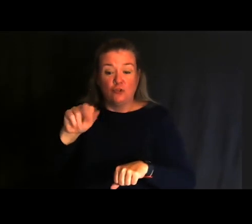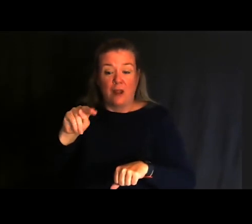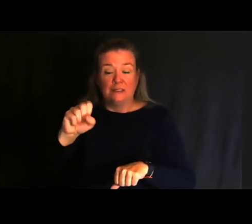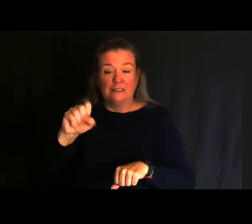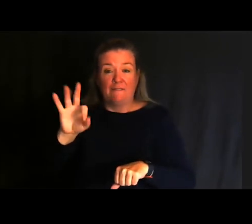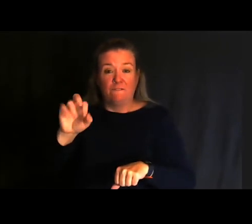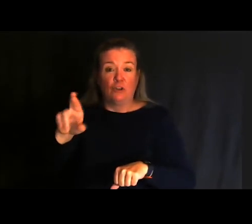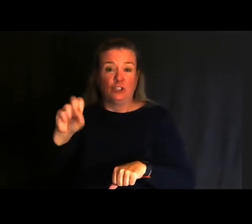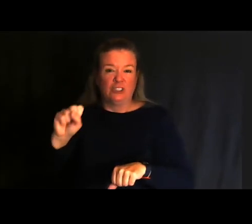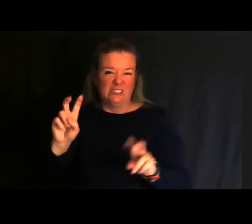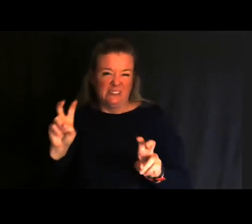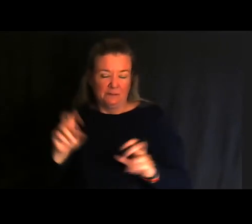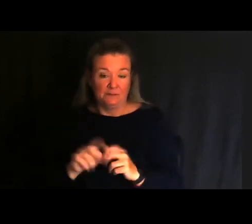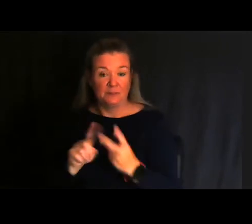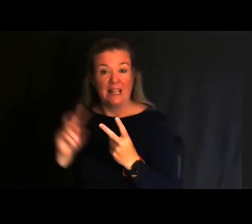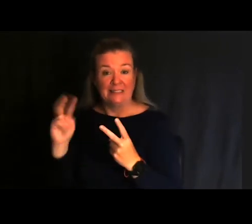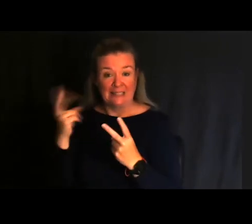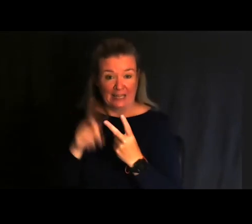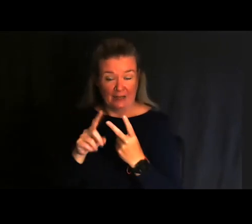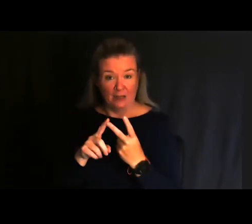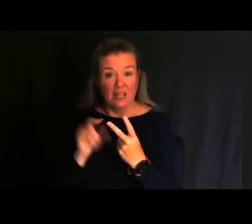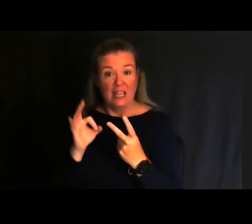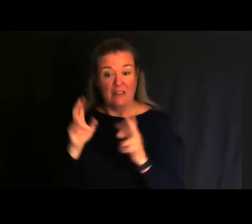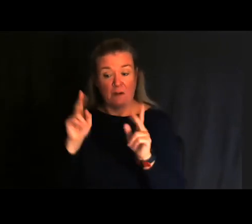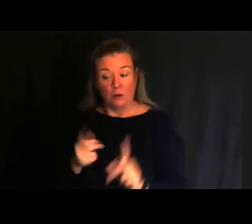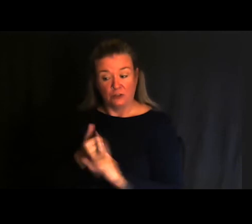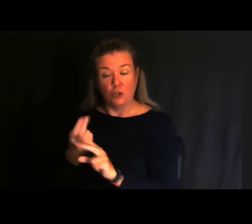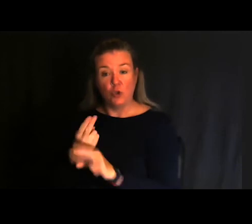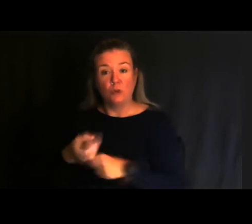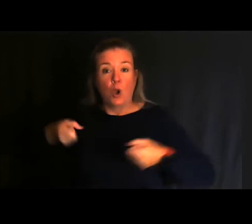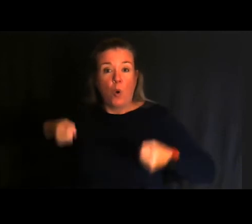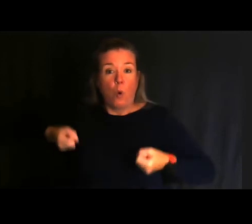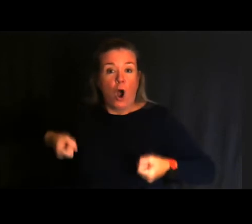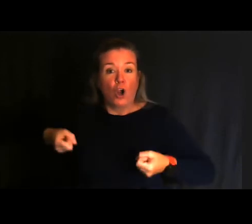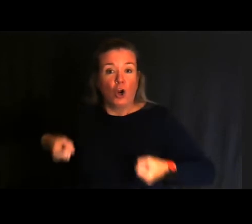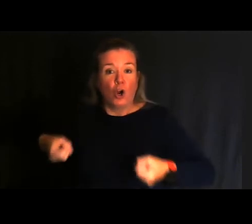The second way we devised to go down is for somebody who's using walker, crutches, has